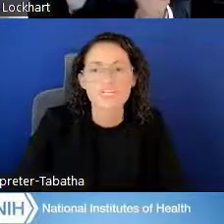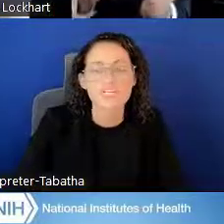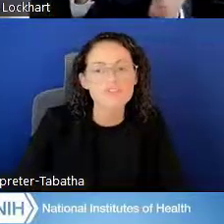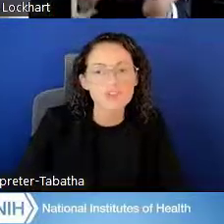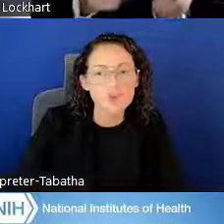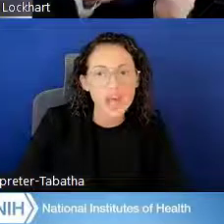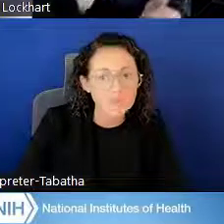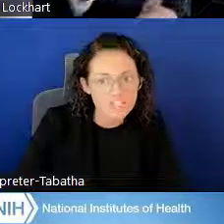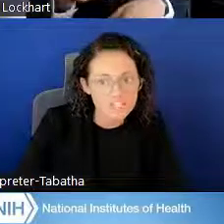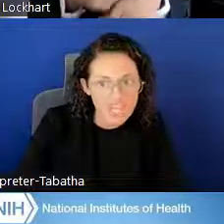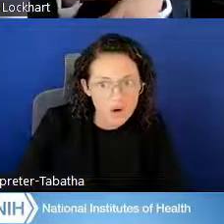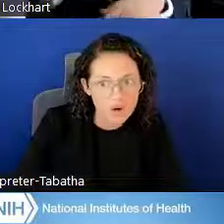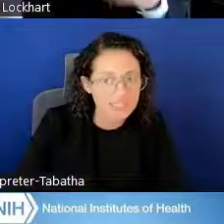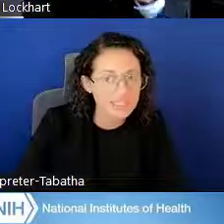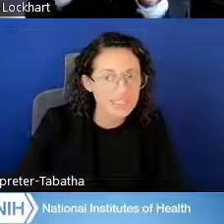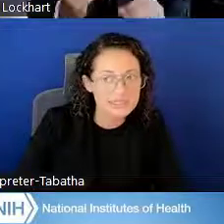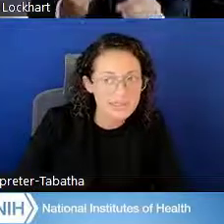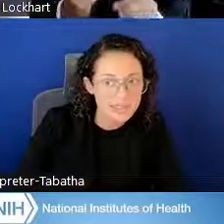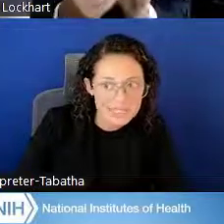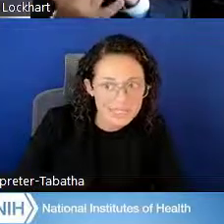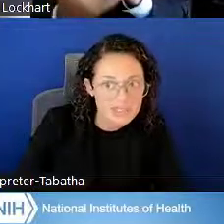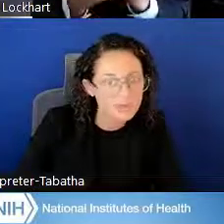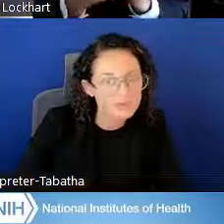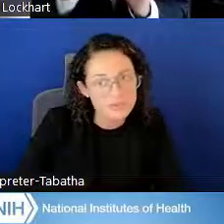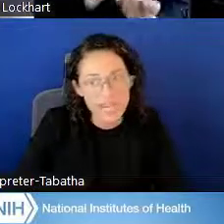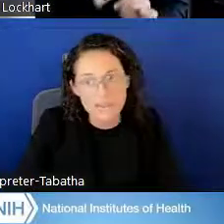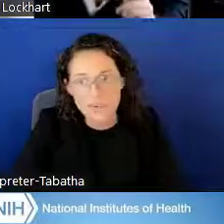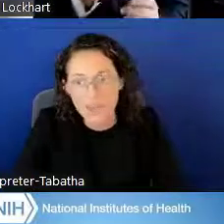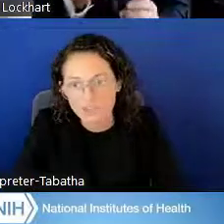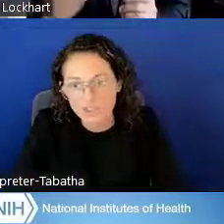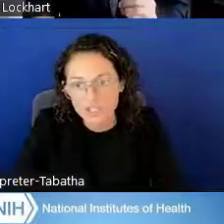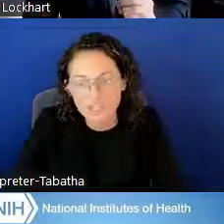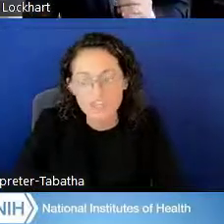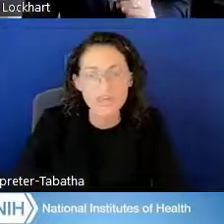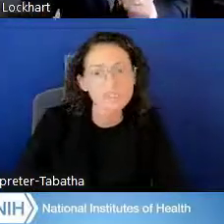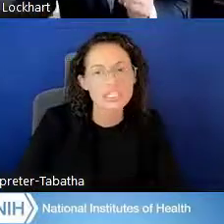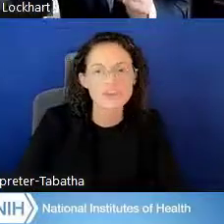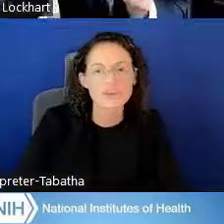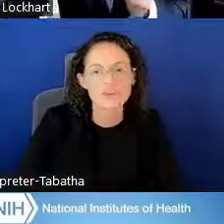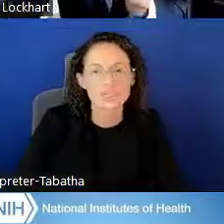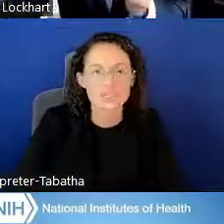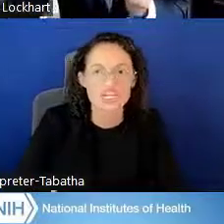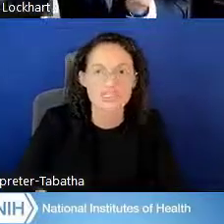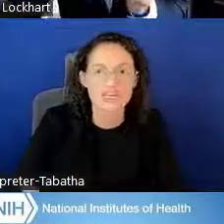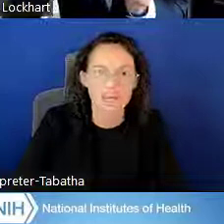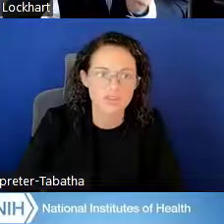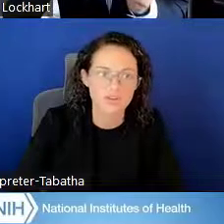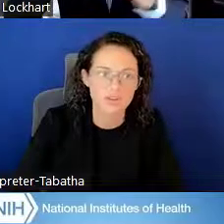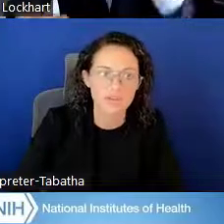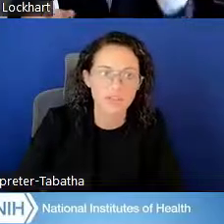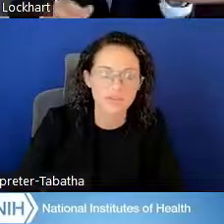If you have reached out on a consistent basis or a few times, and you haven't heard anything, please feel free to reach out to us directly.